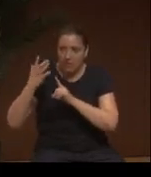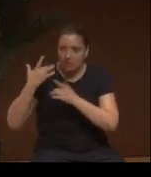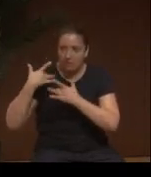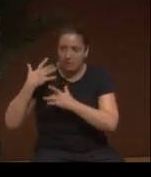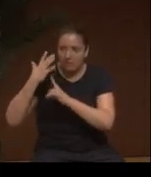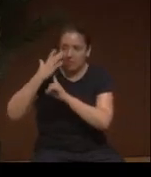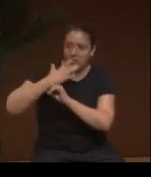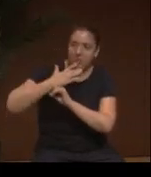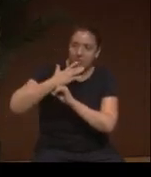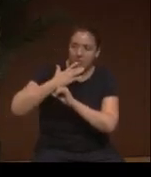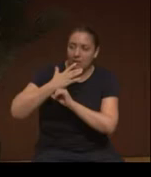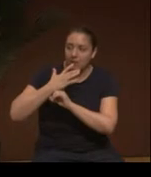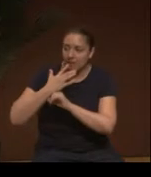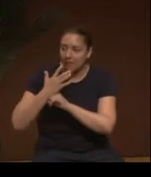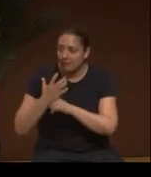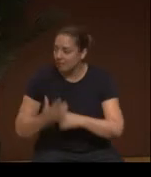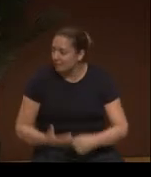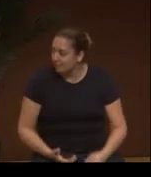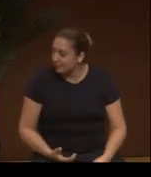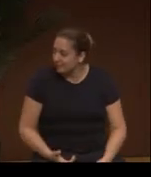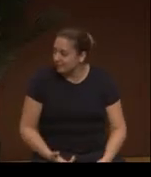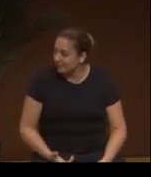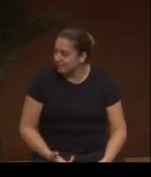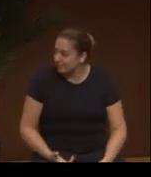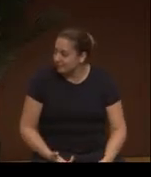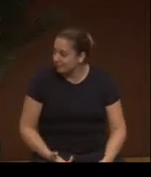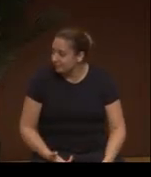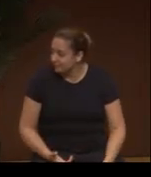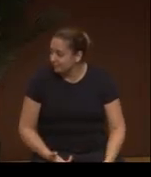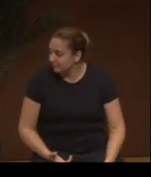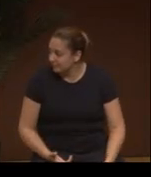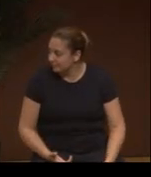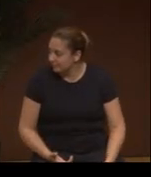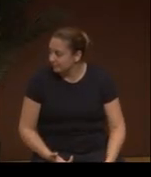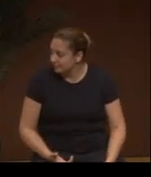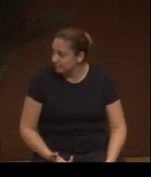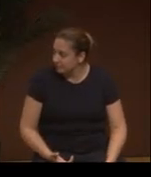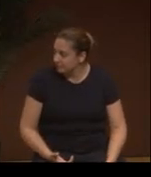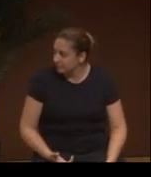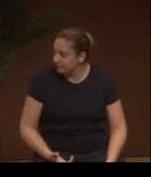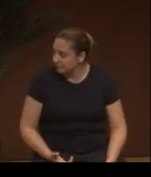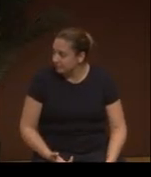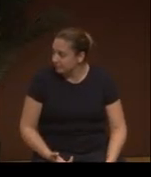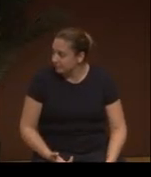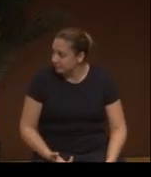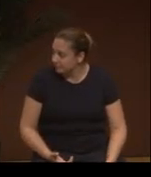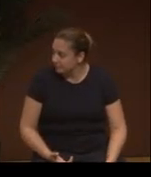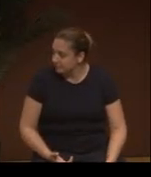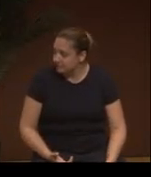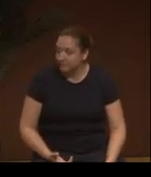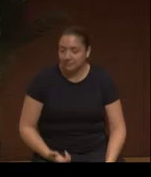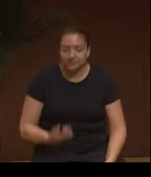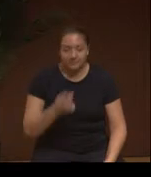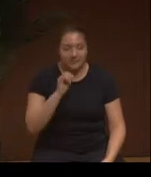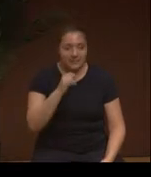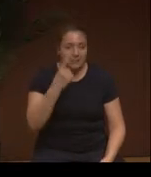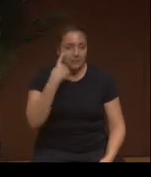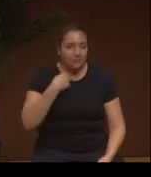That's three questions. I'm just saying be real.